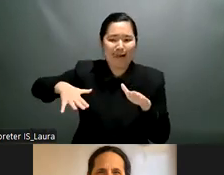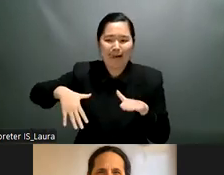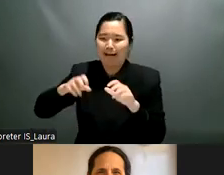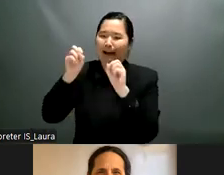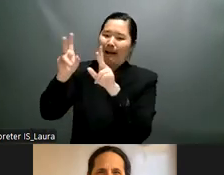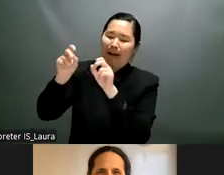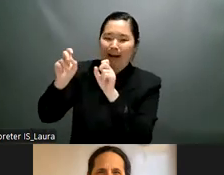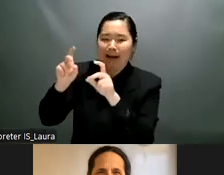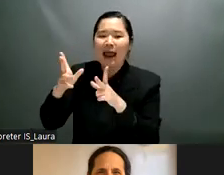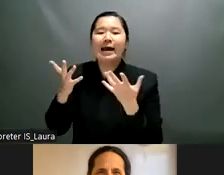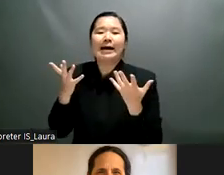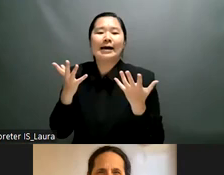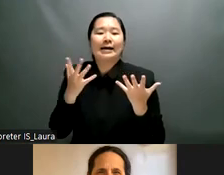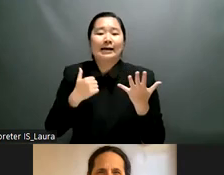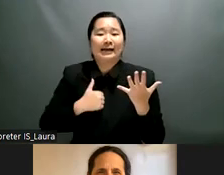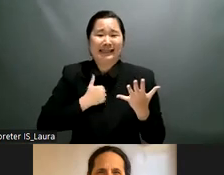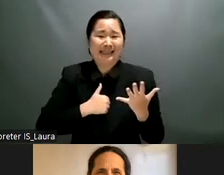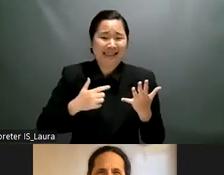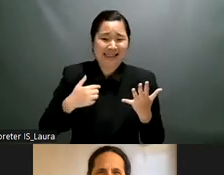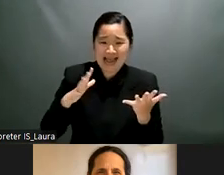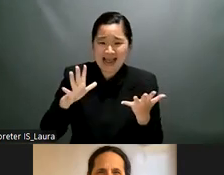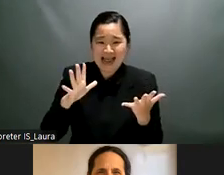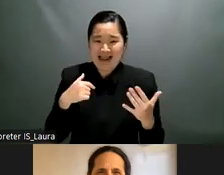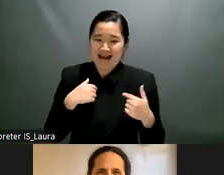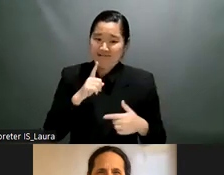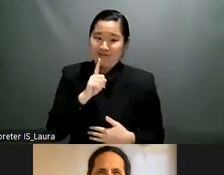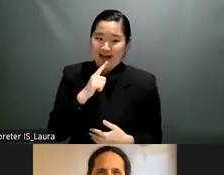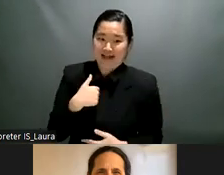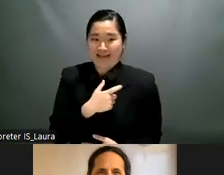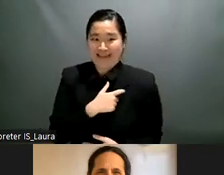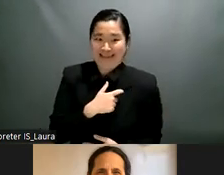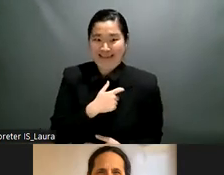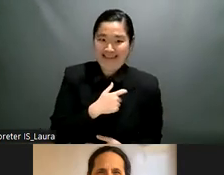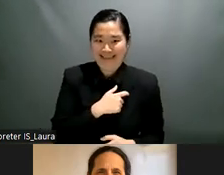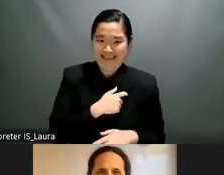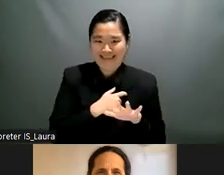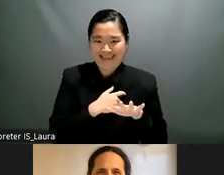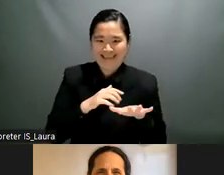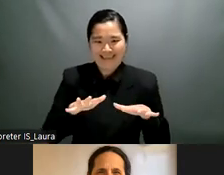nervous so can somebody can you please help me jenny with my intervention here